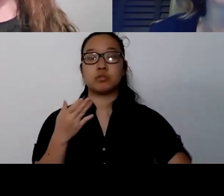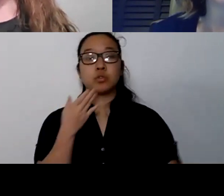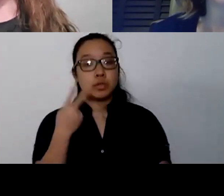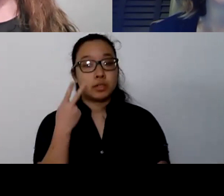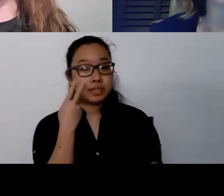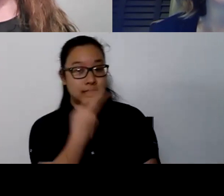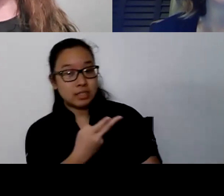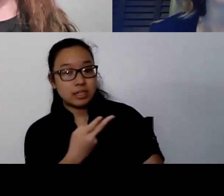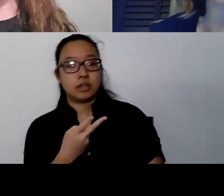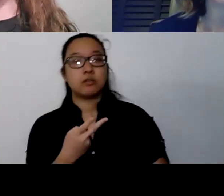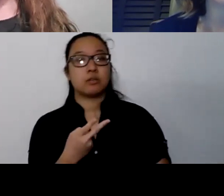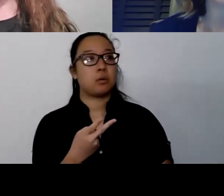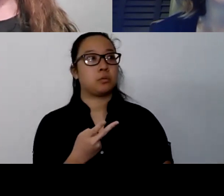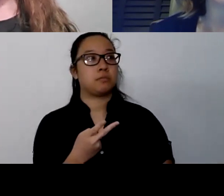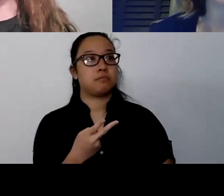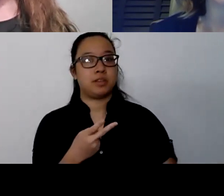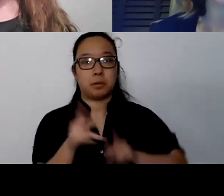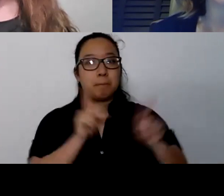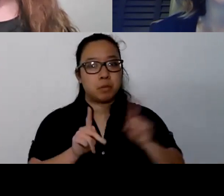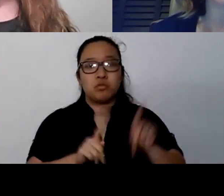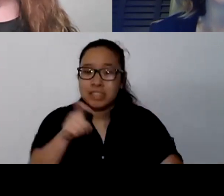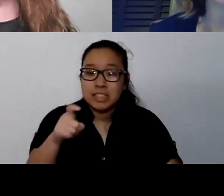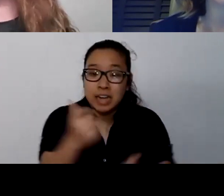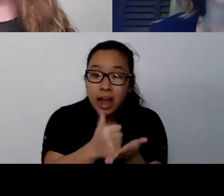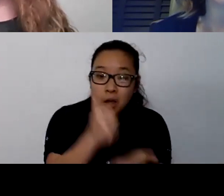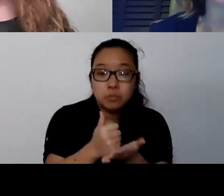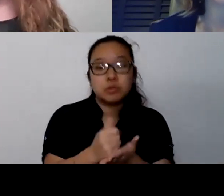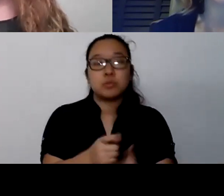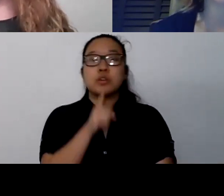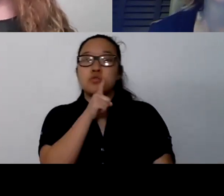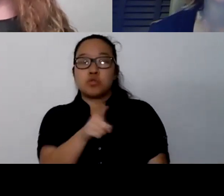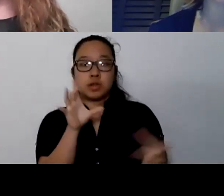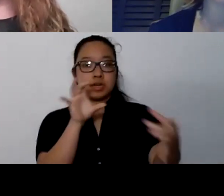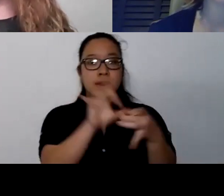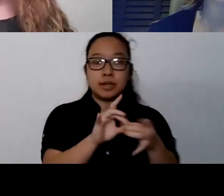So making sure that we're connecting to those and getting that information out.